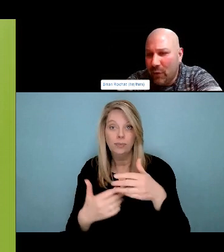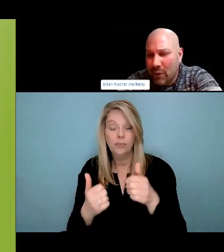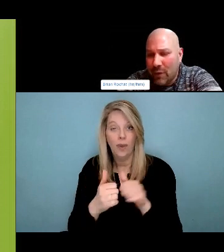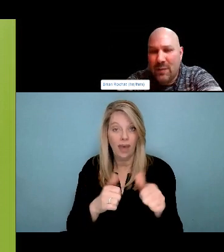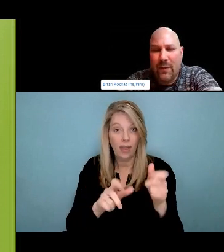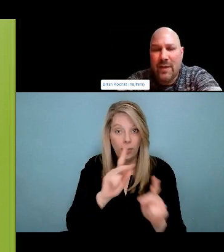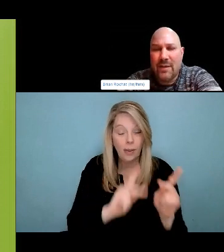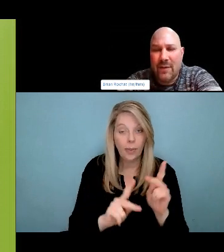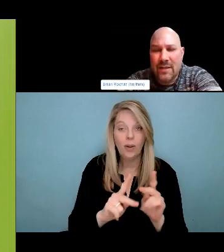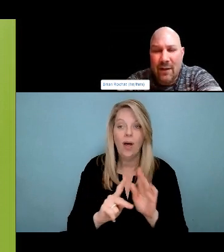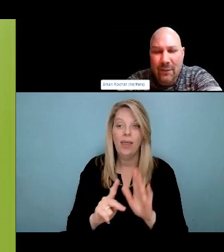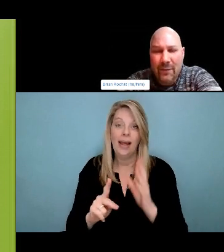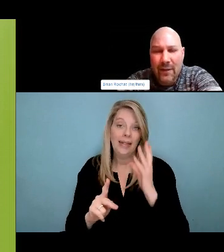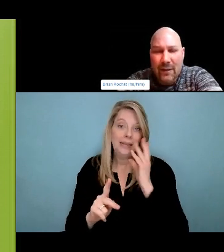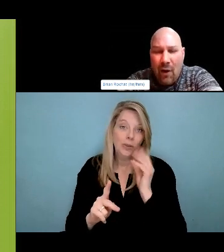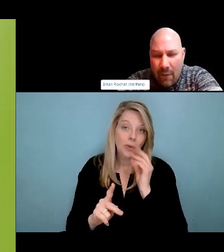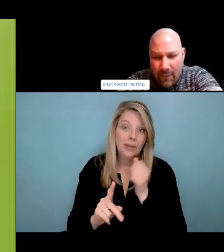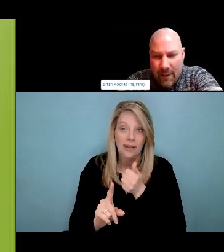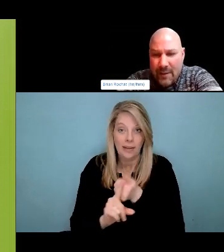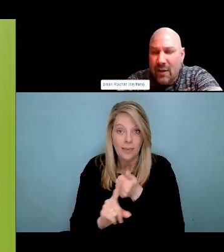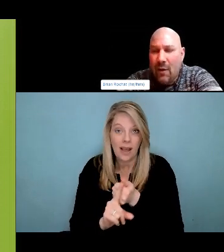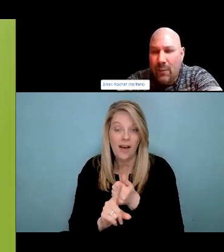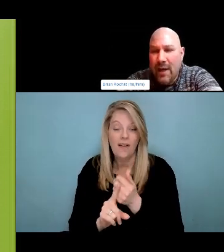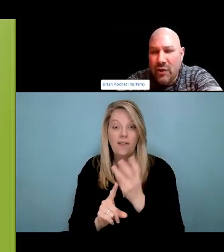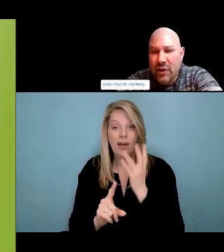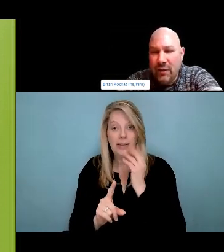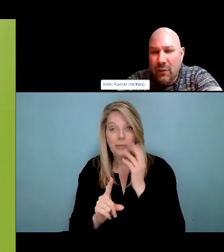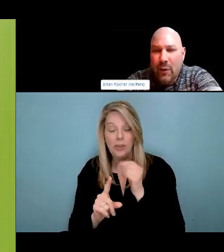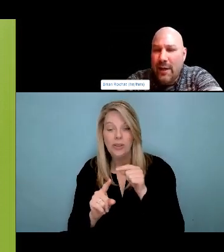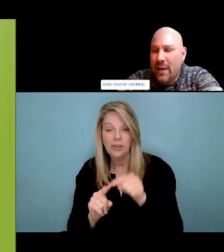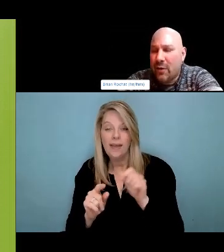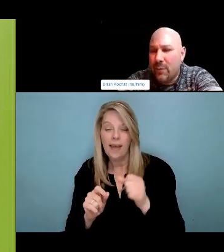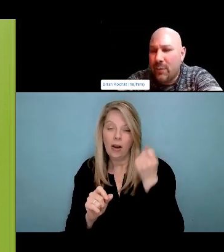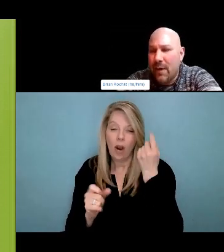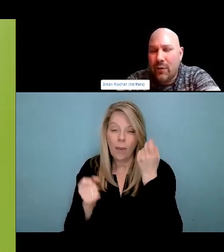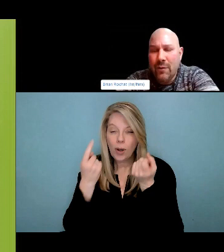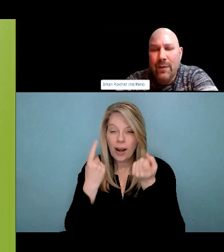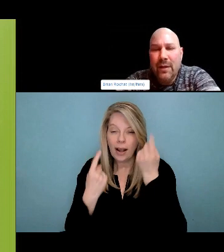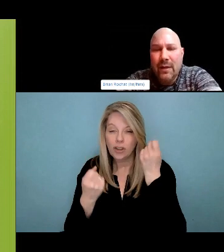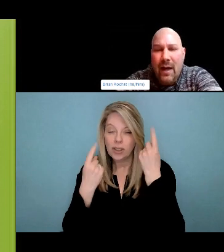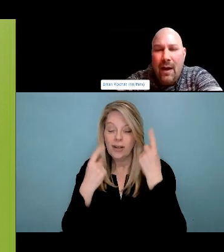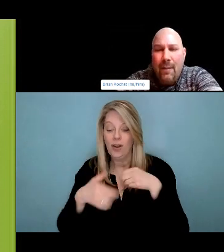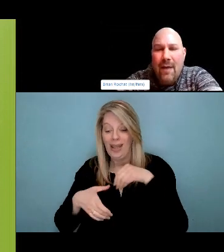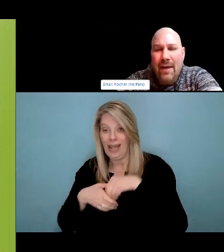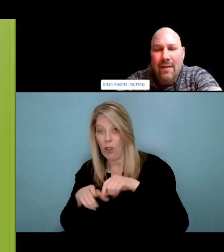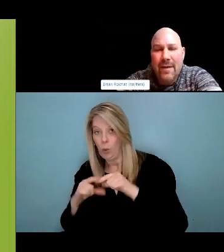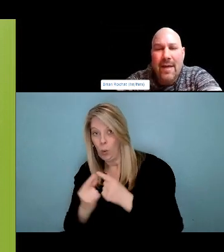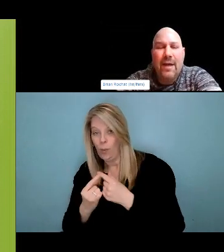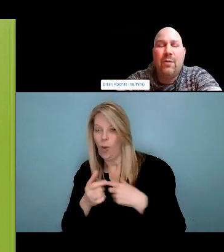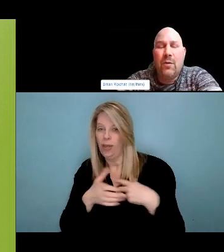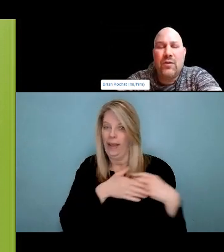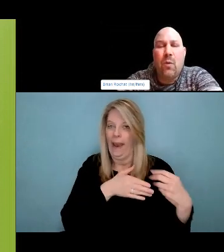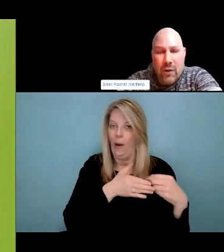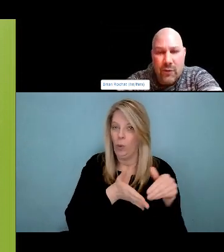Yeah, sorry. You don't need fiber. You don't have to sit in some weird position. Sorry about that, folks. Oh Oh